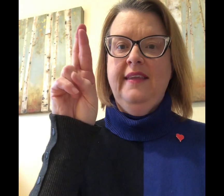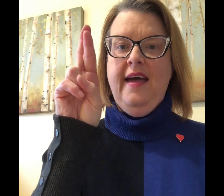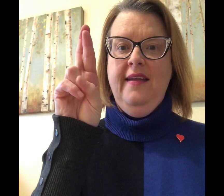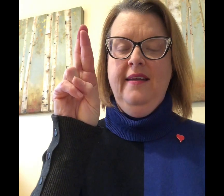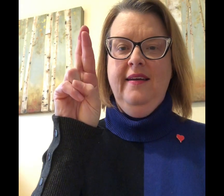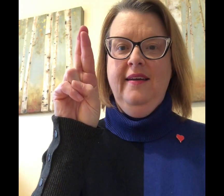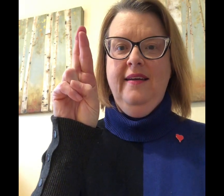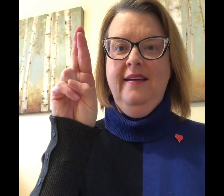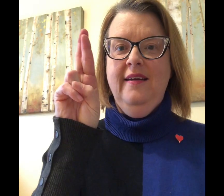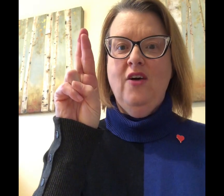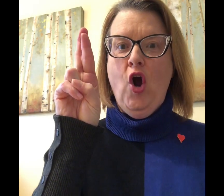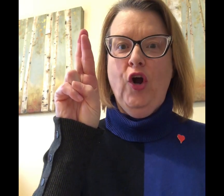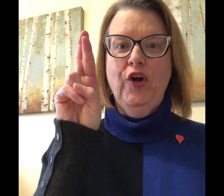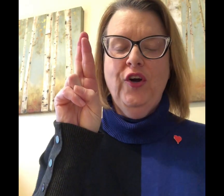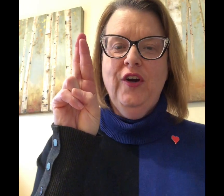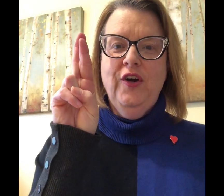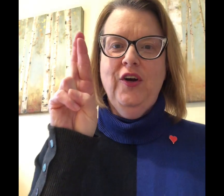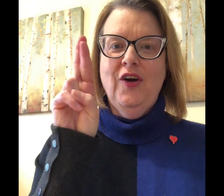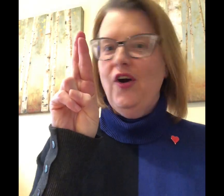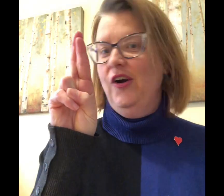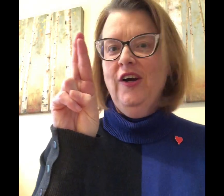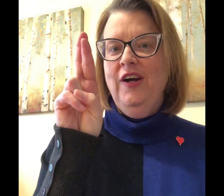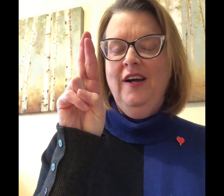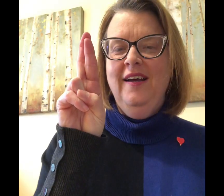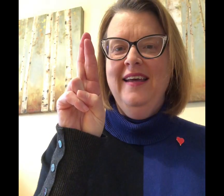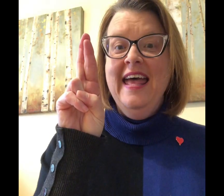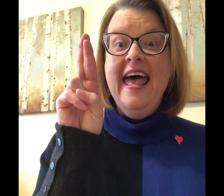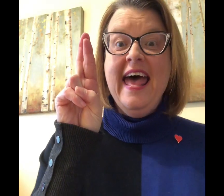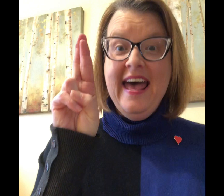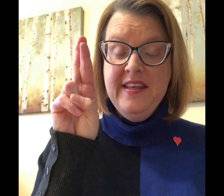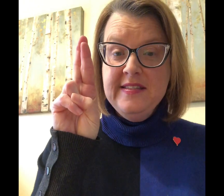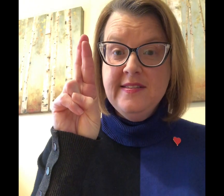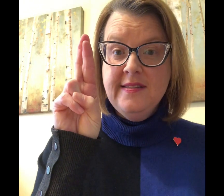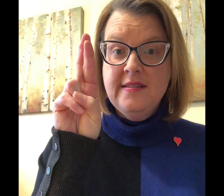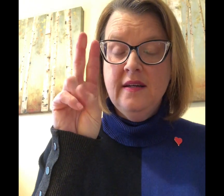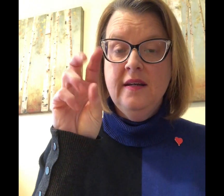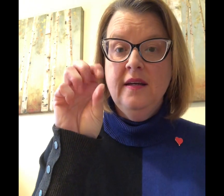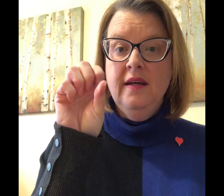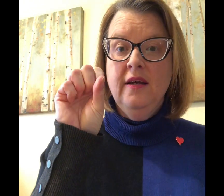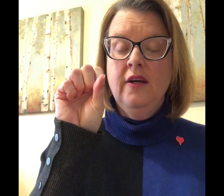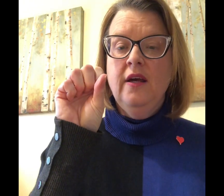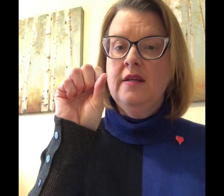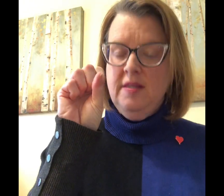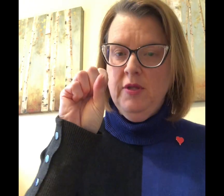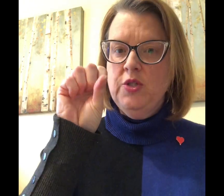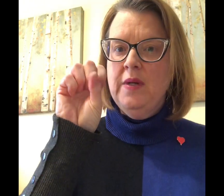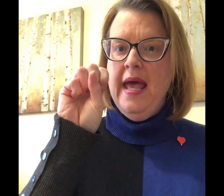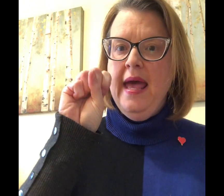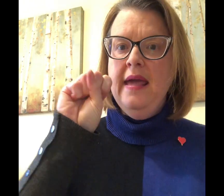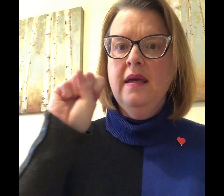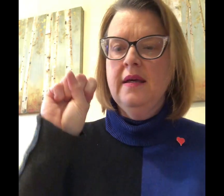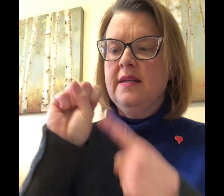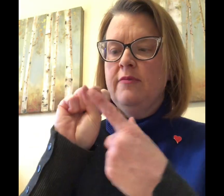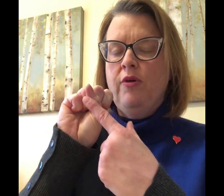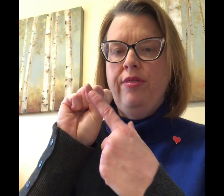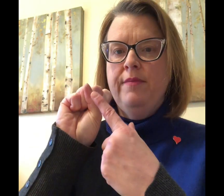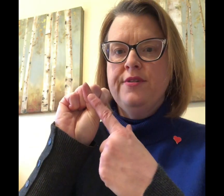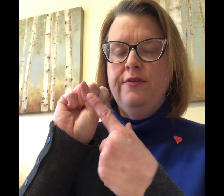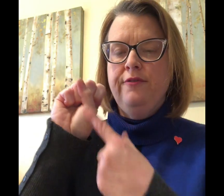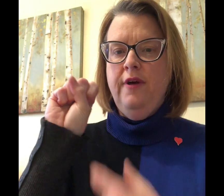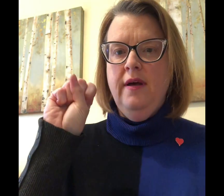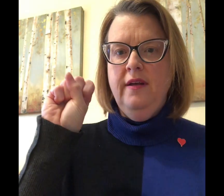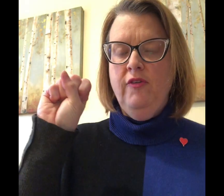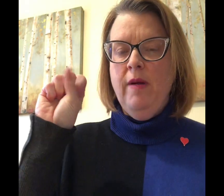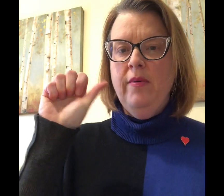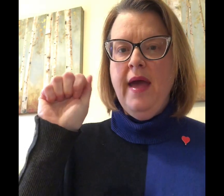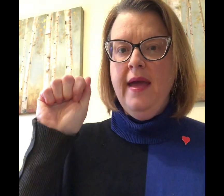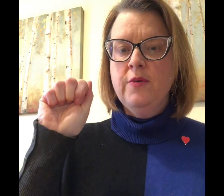S similar to an A except your thumb is in the front if you remember a was on